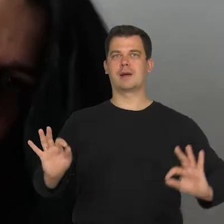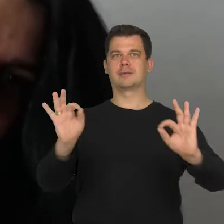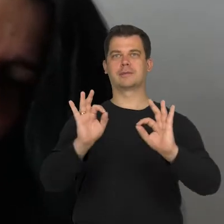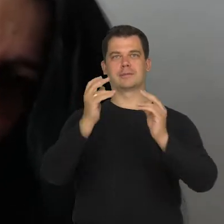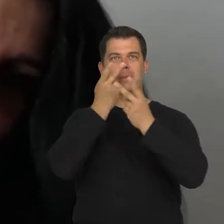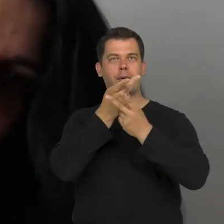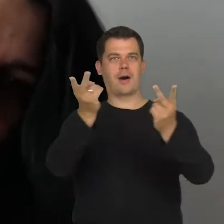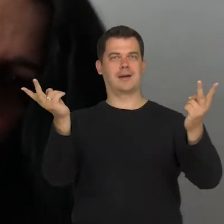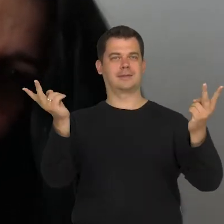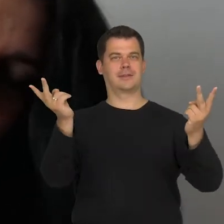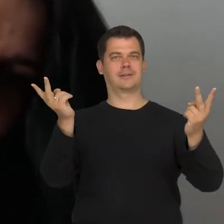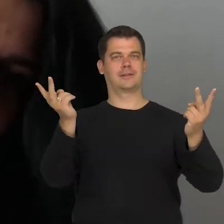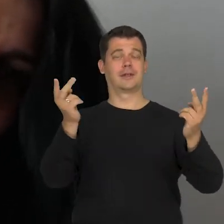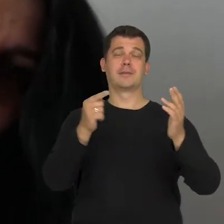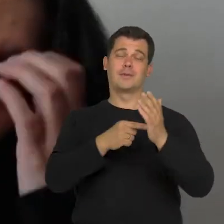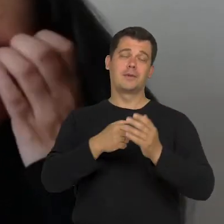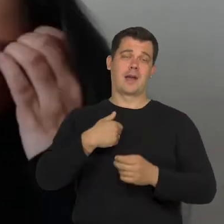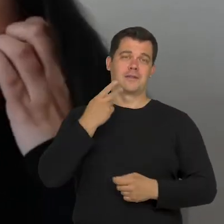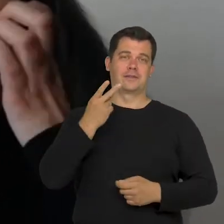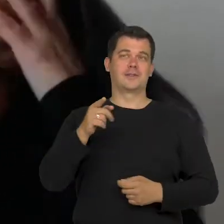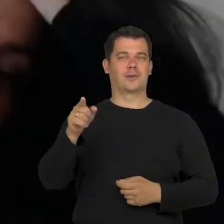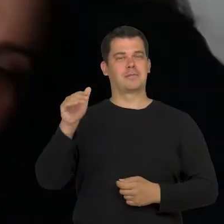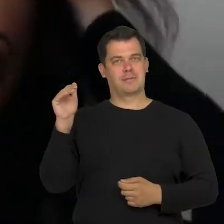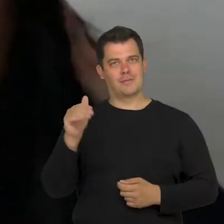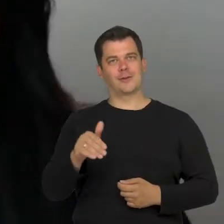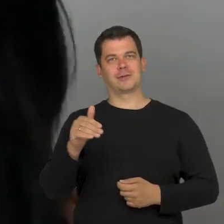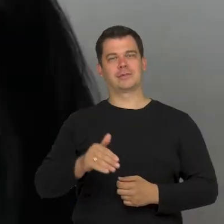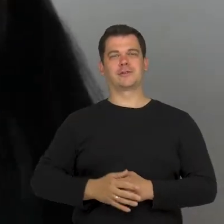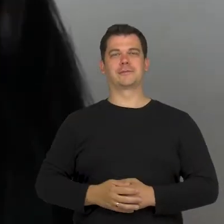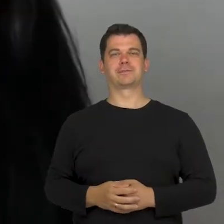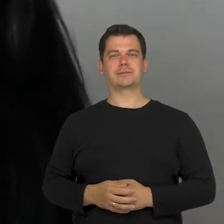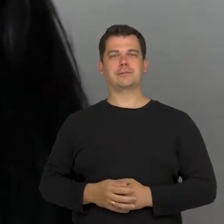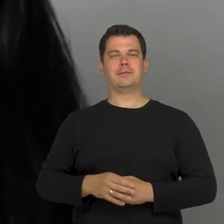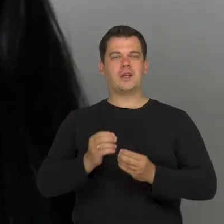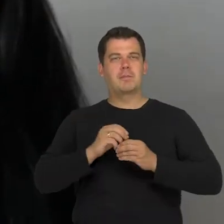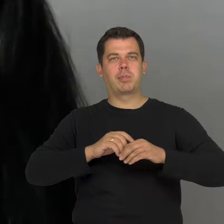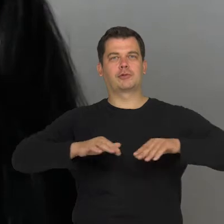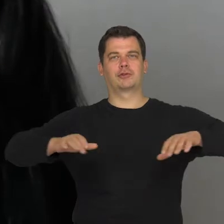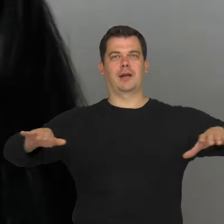and this also increases the range of that presence.